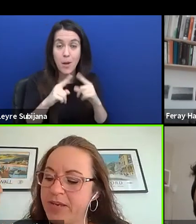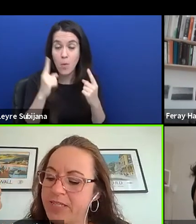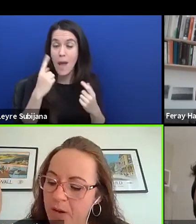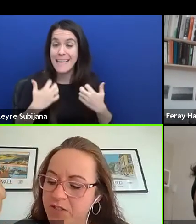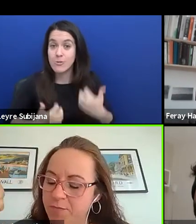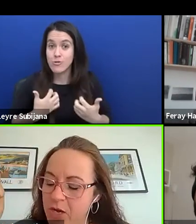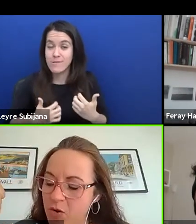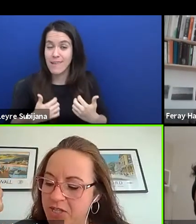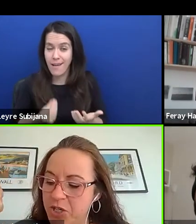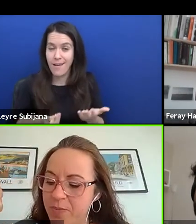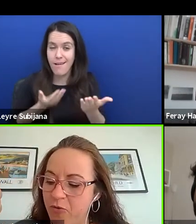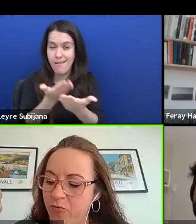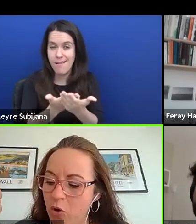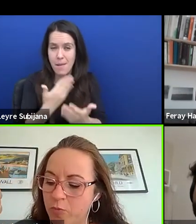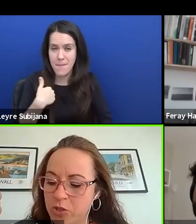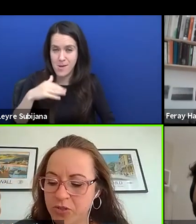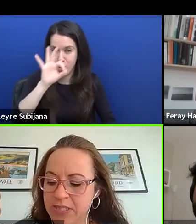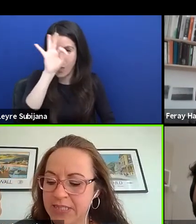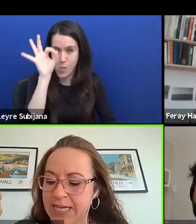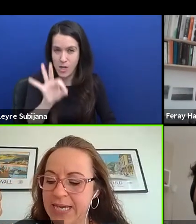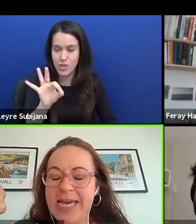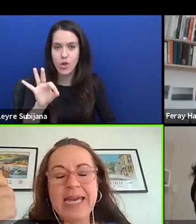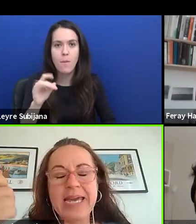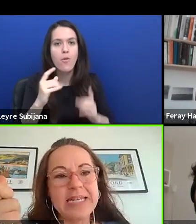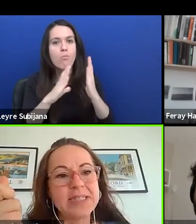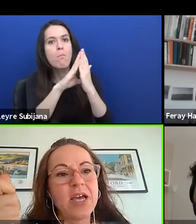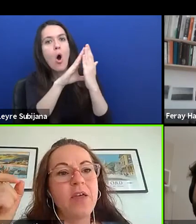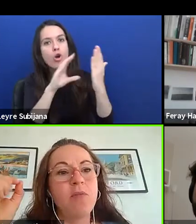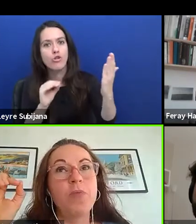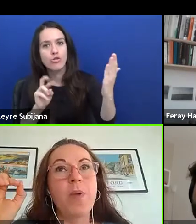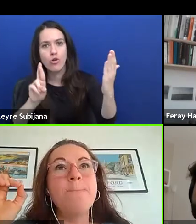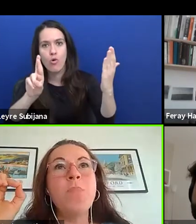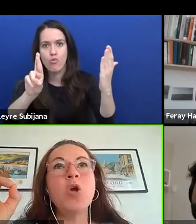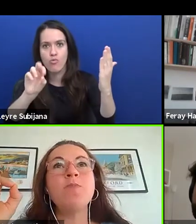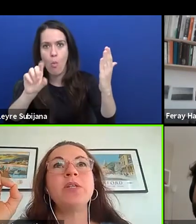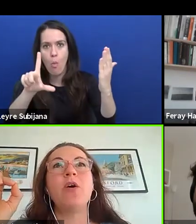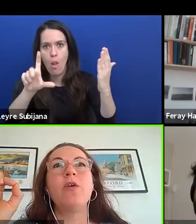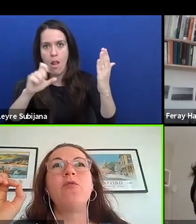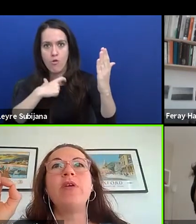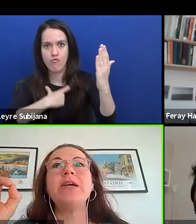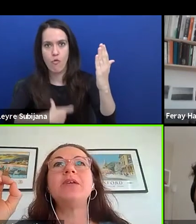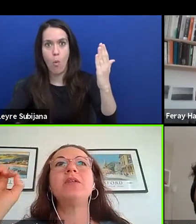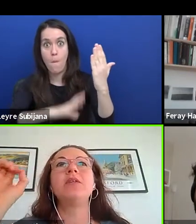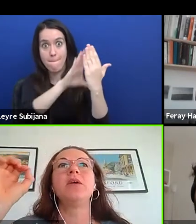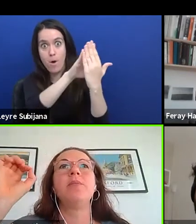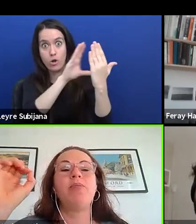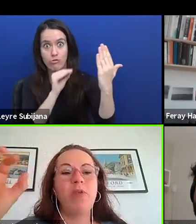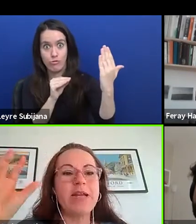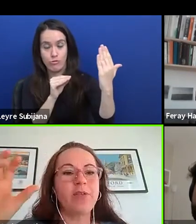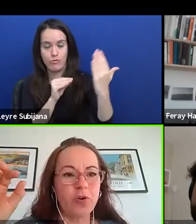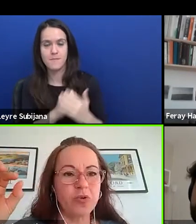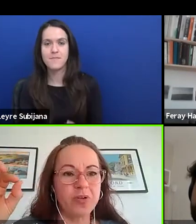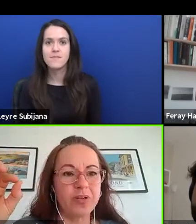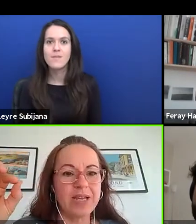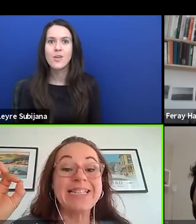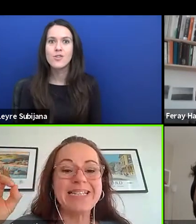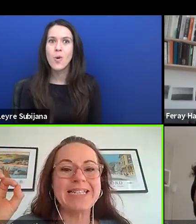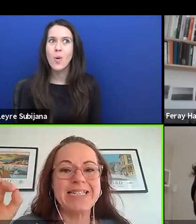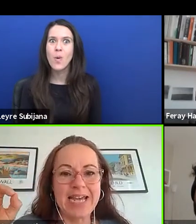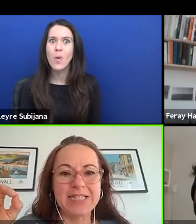and is part of my question about role models is the moment of real breakthrough and success